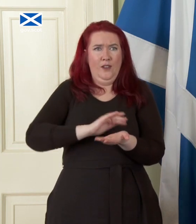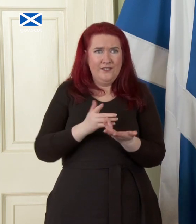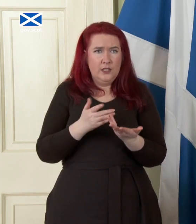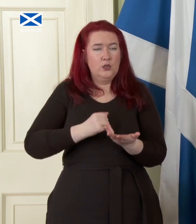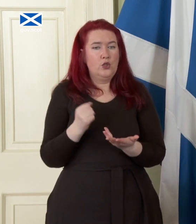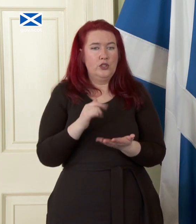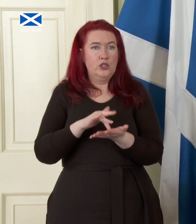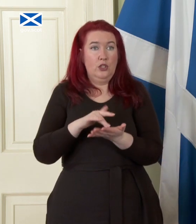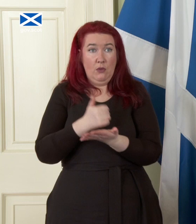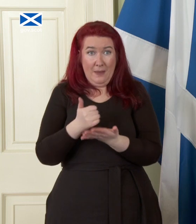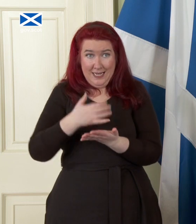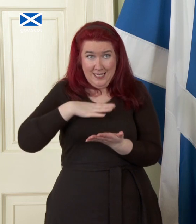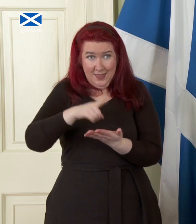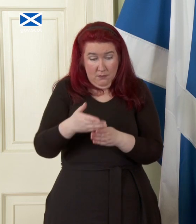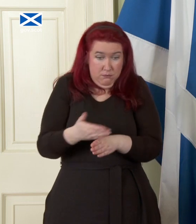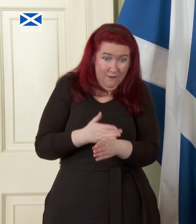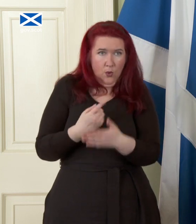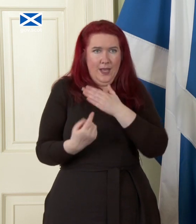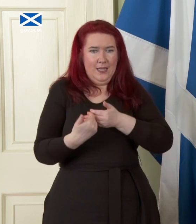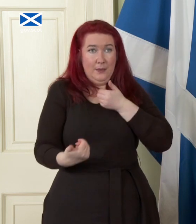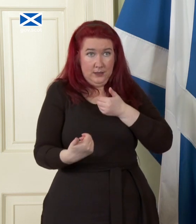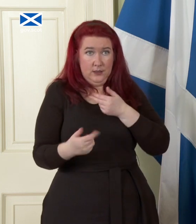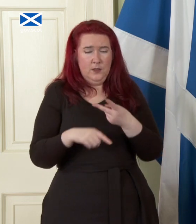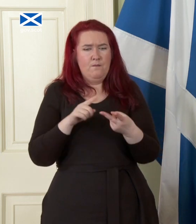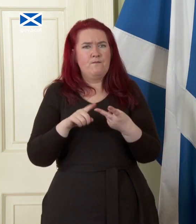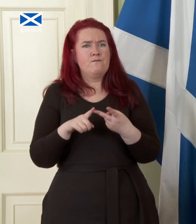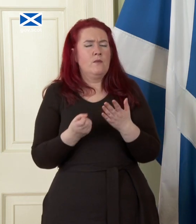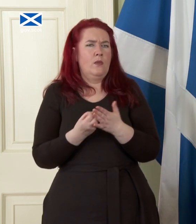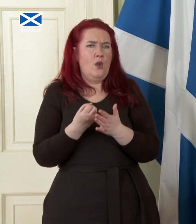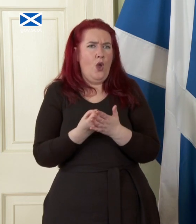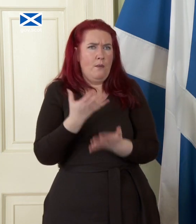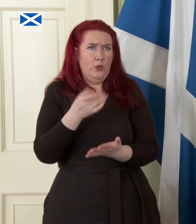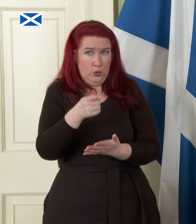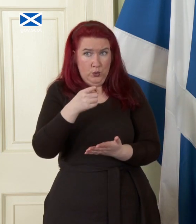the period up to Independence what is the estimate for how much money you're going to need to cover